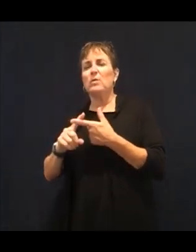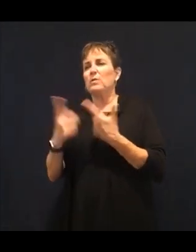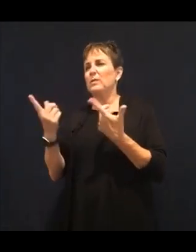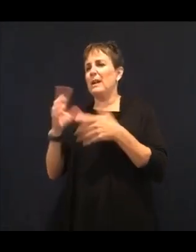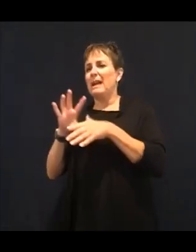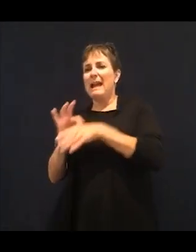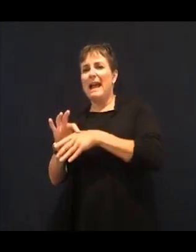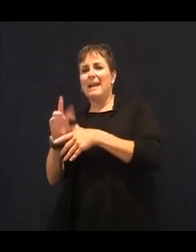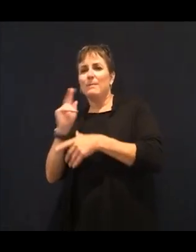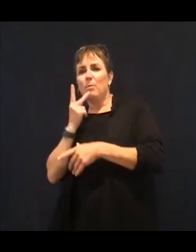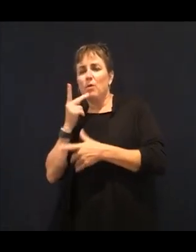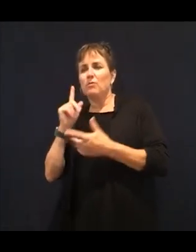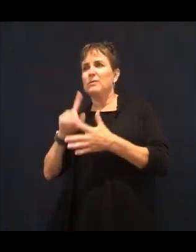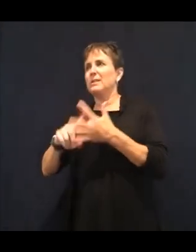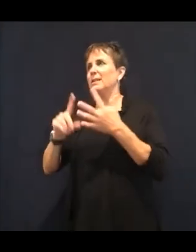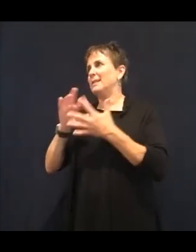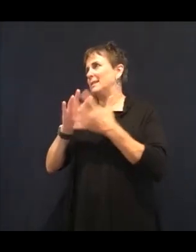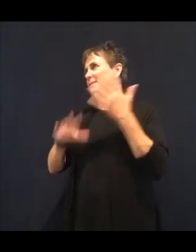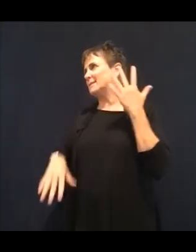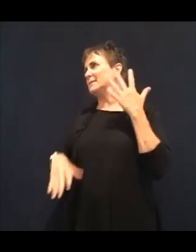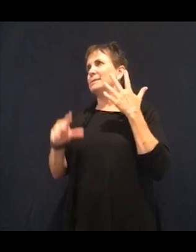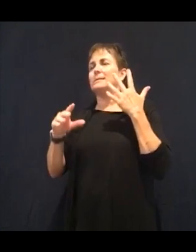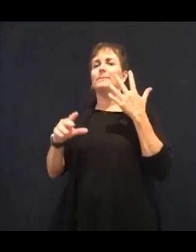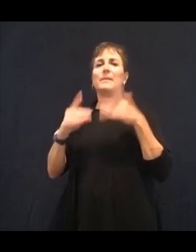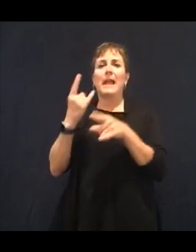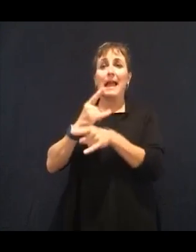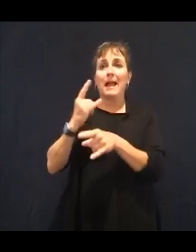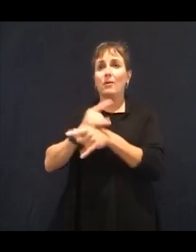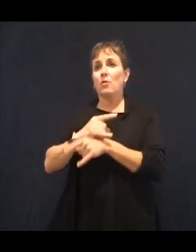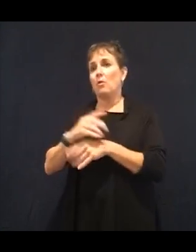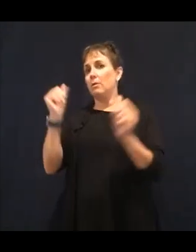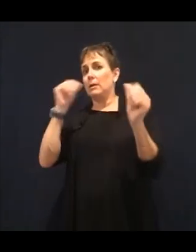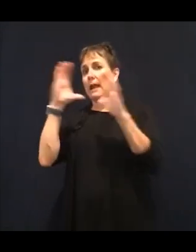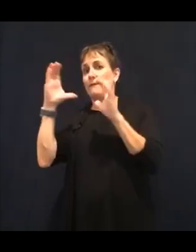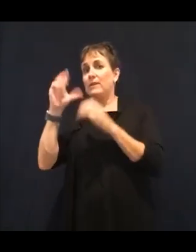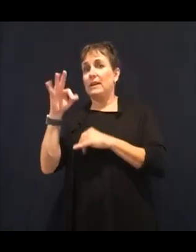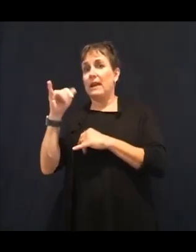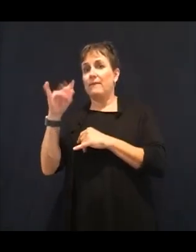Doesn't mean I'm telling everybody to go vegan. It means if you're going